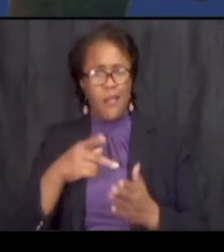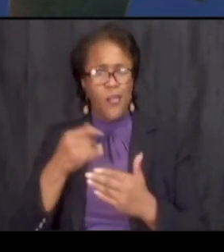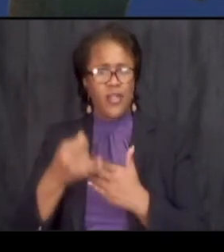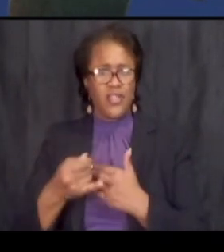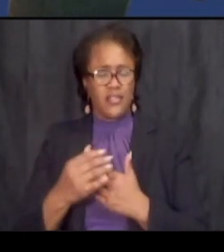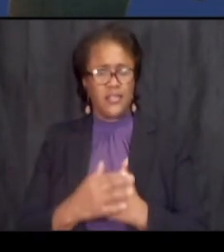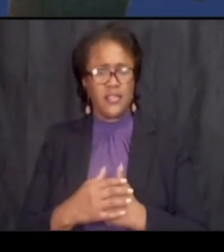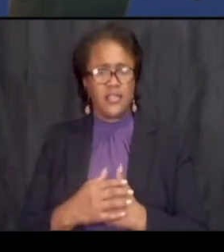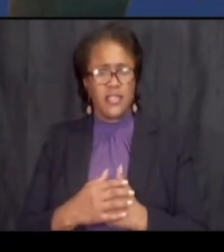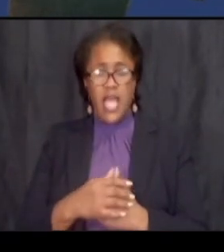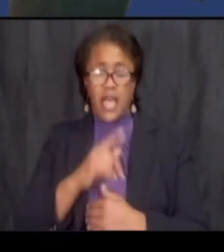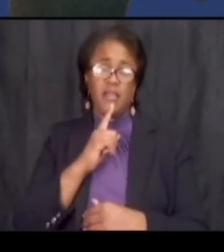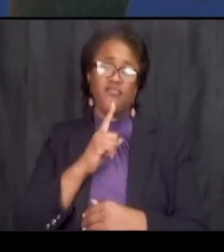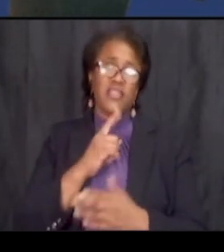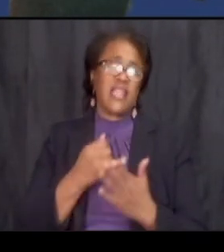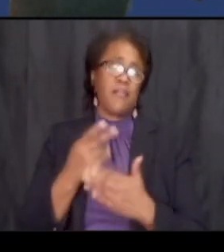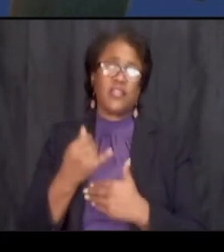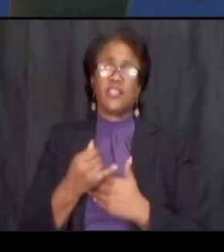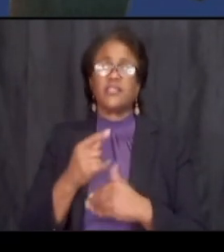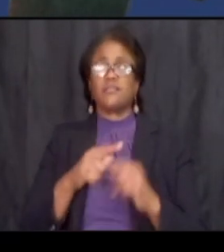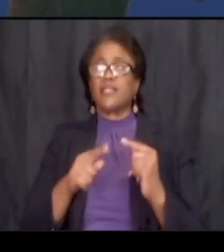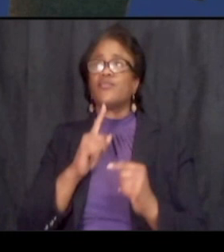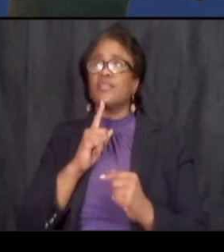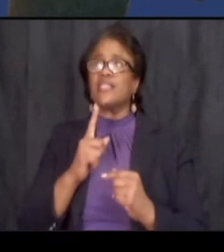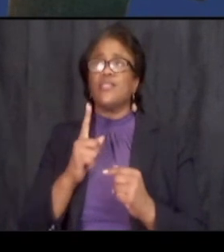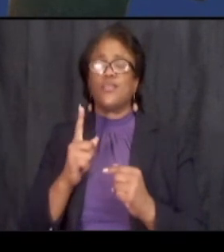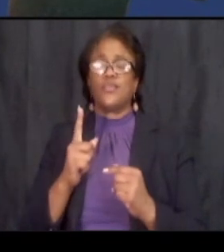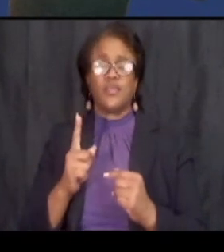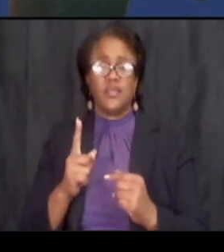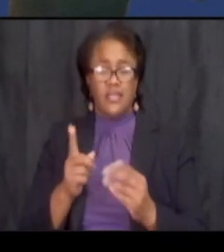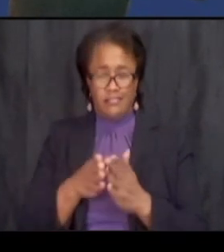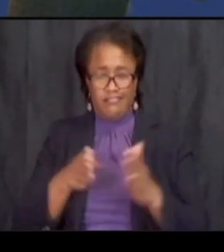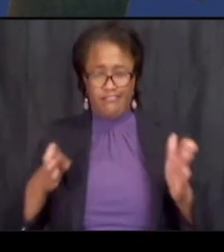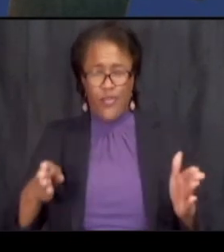i mean it's not project but um to extend um the street to widen the street